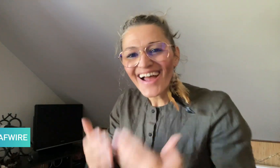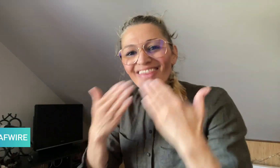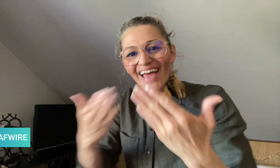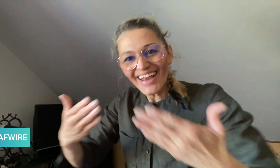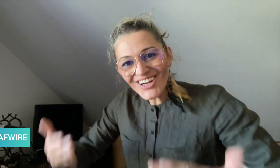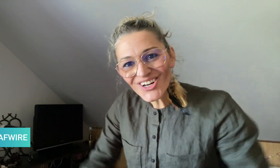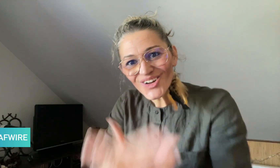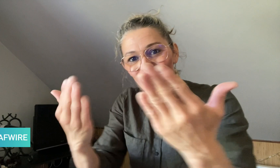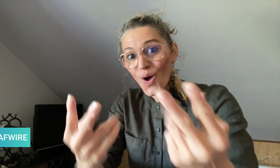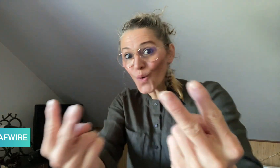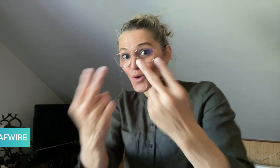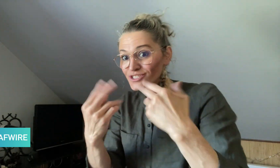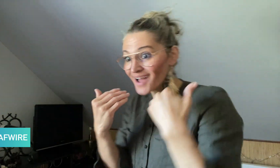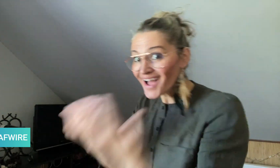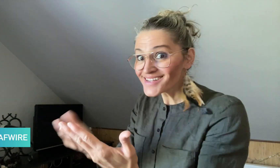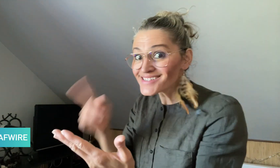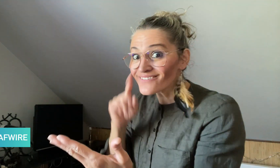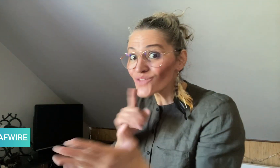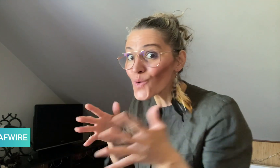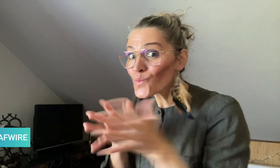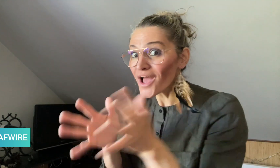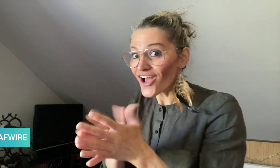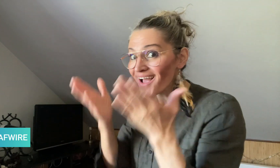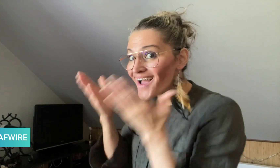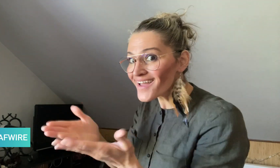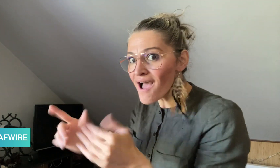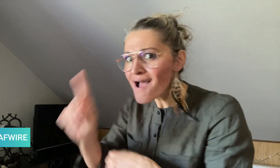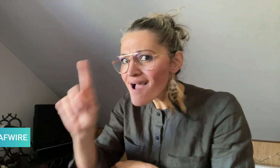Thank you for watching DeafWire!